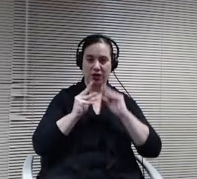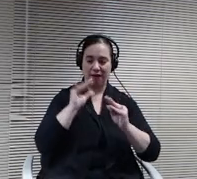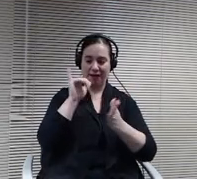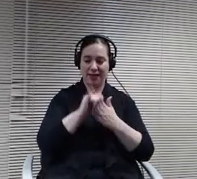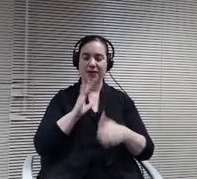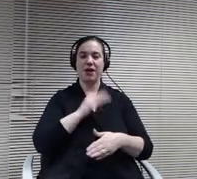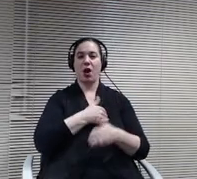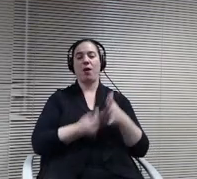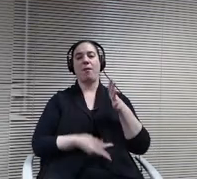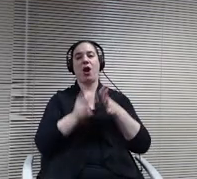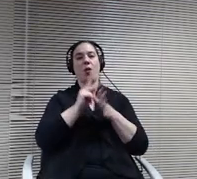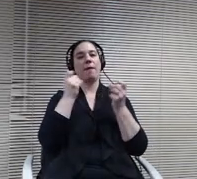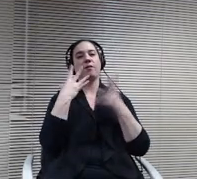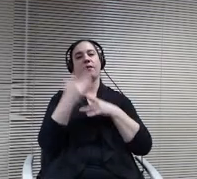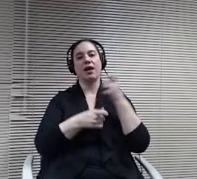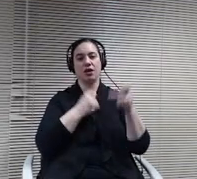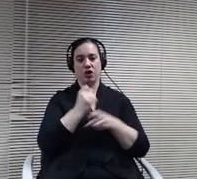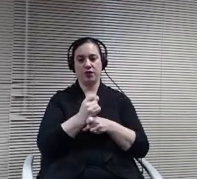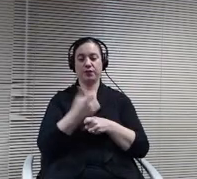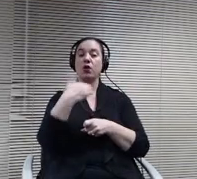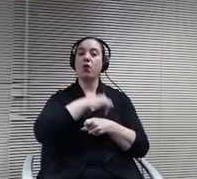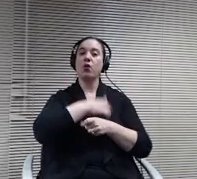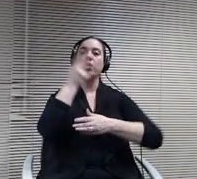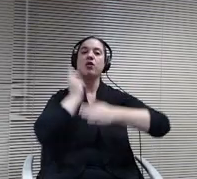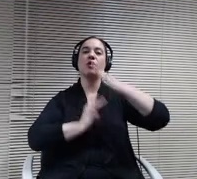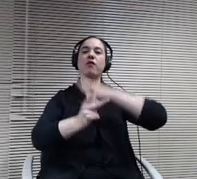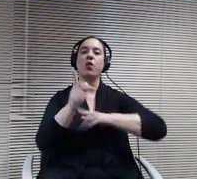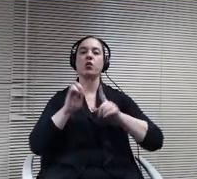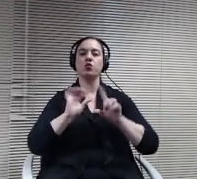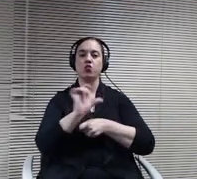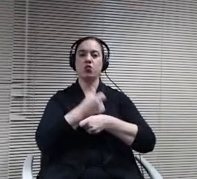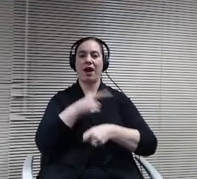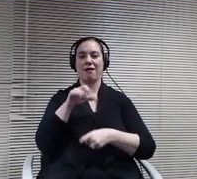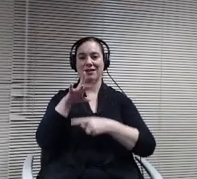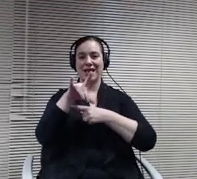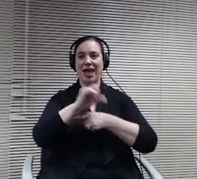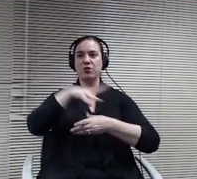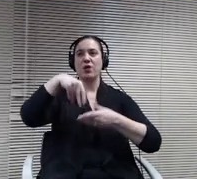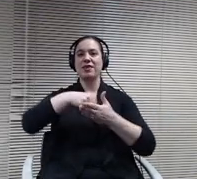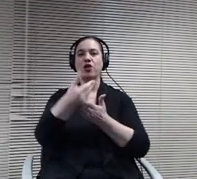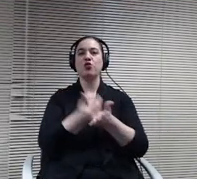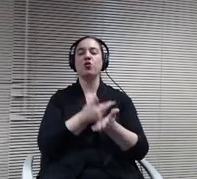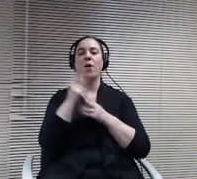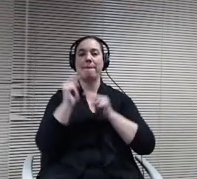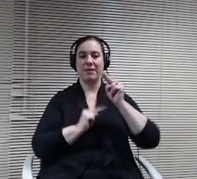We look forward to creating these labs within the new building that focus on student needs and interests and